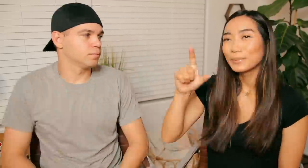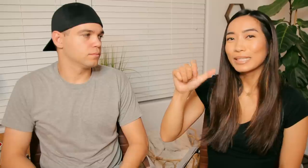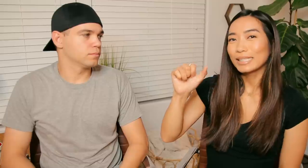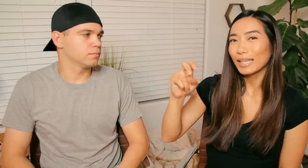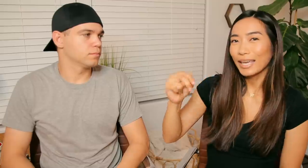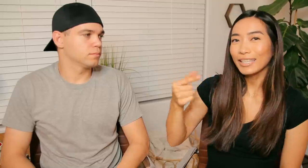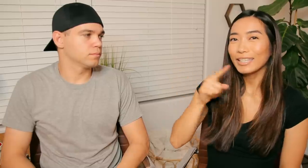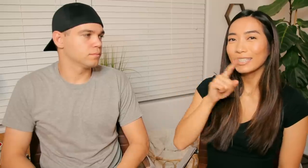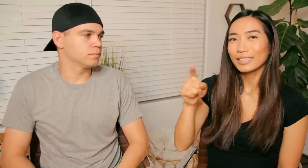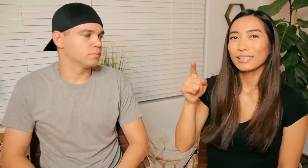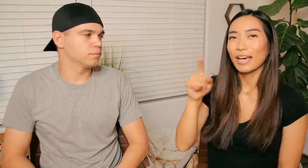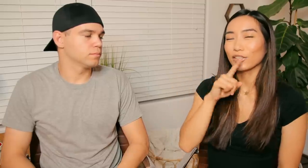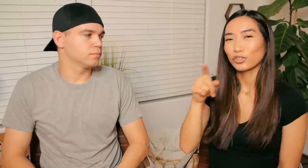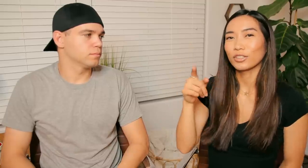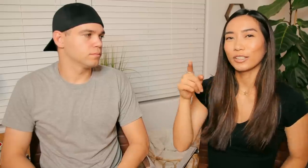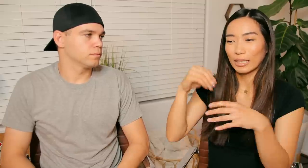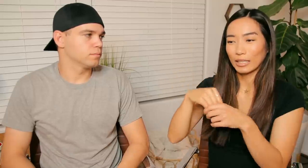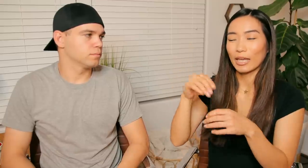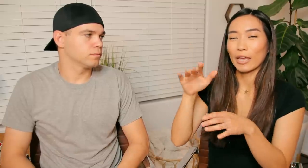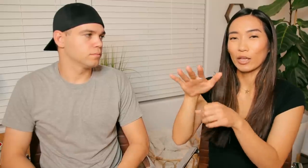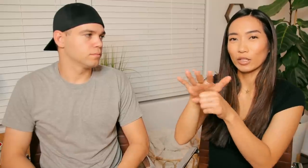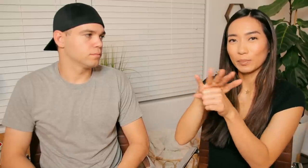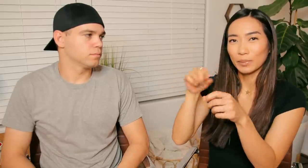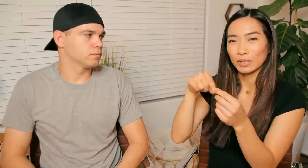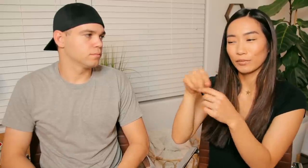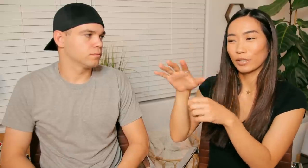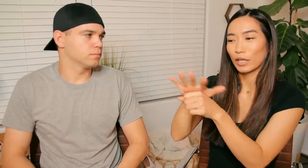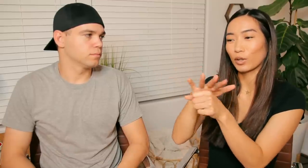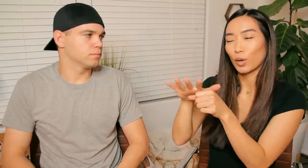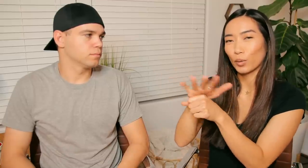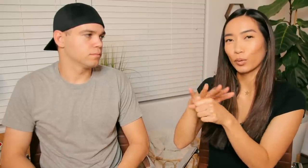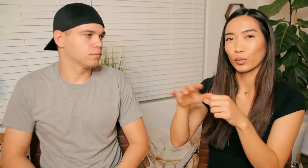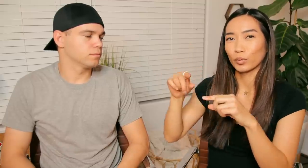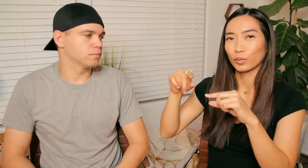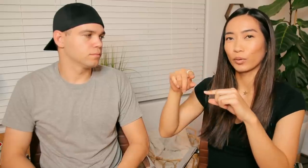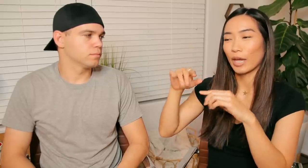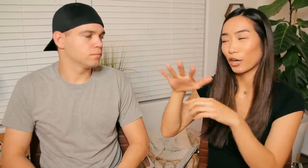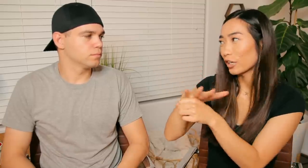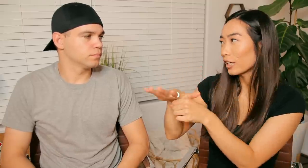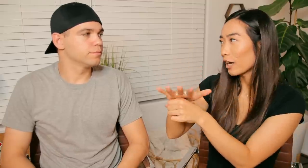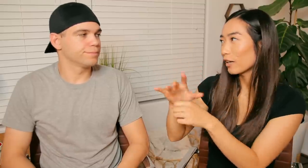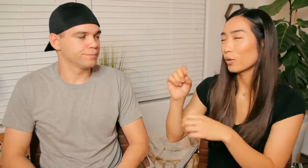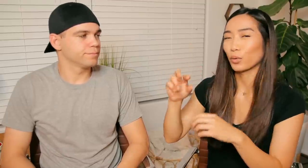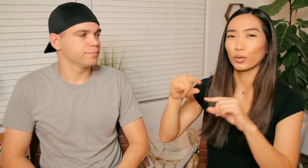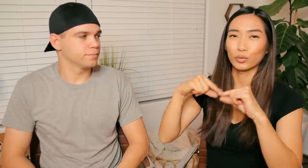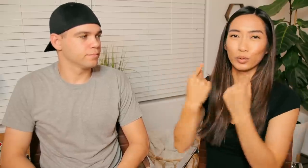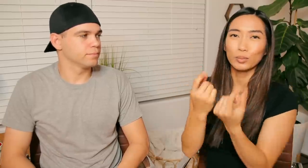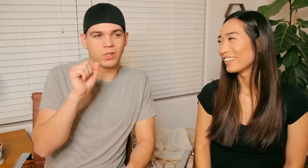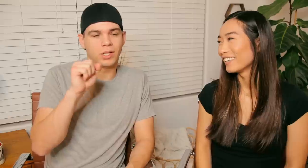E: But slang is actually in a specific, like local area or groups.